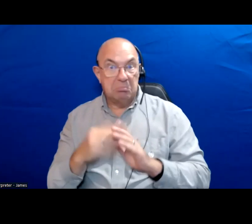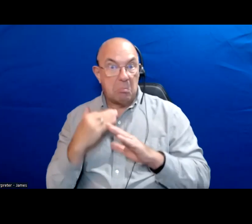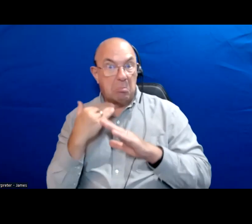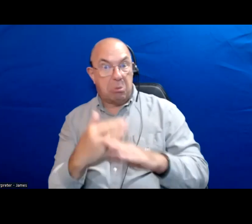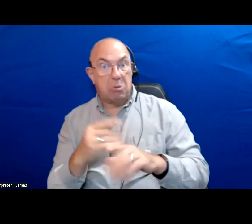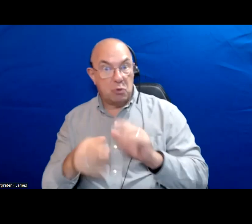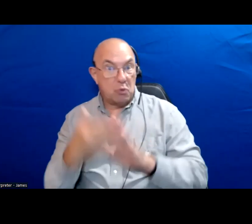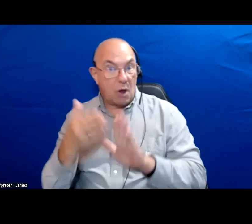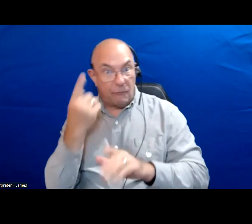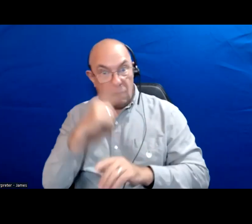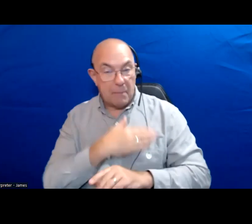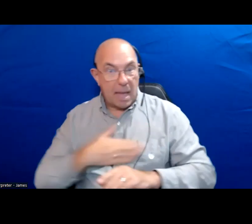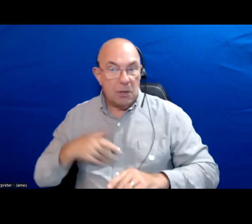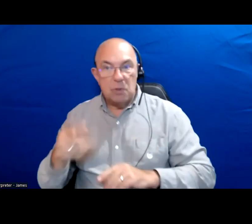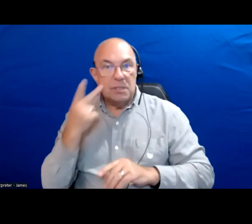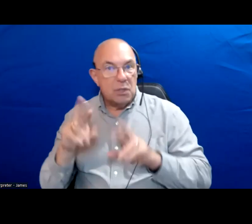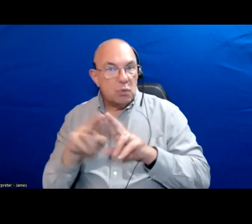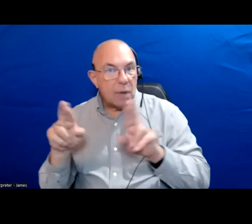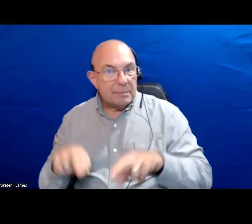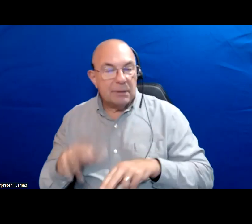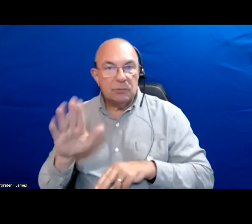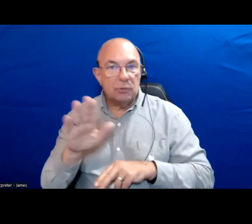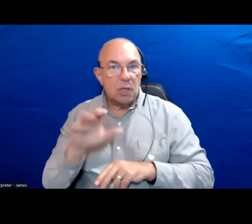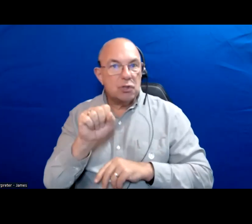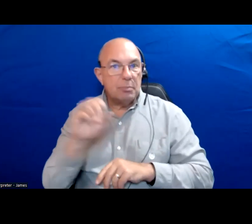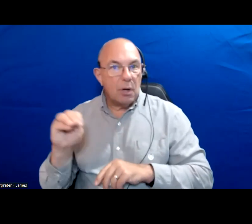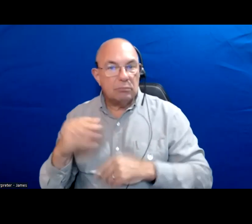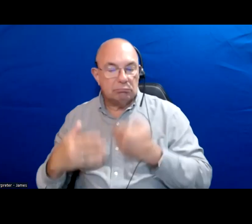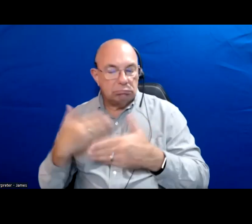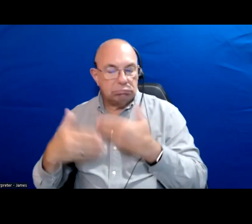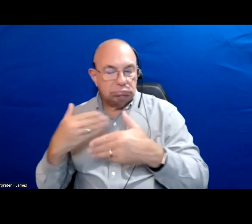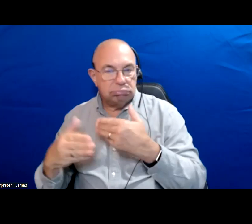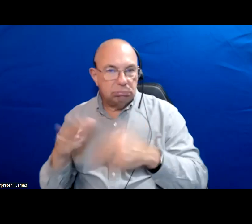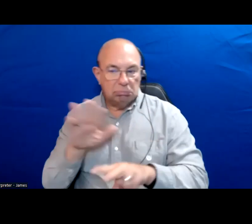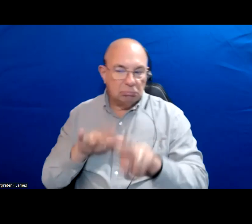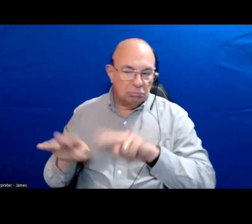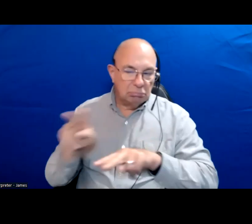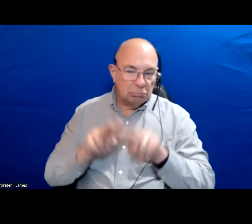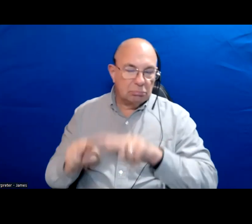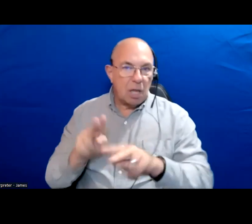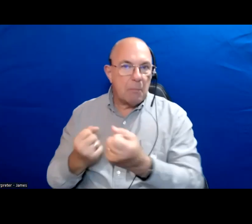you can look at someone's resume. You can look at someone social media over time. You can look at the endorsements.